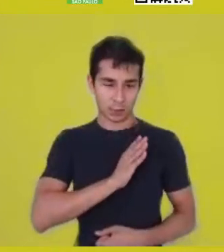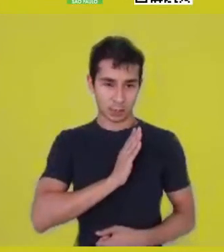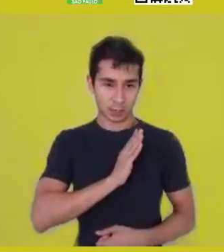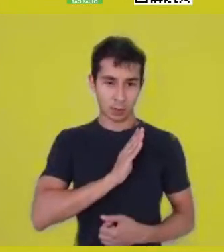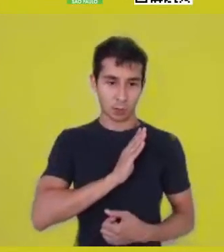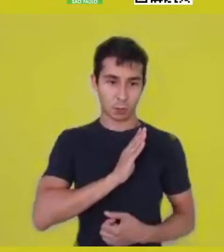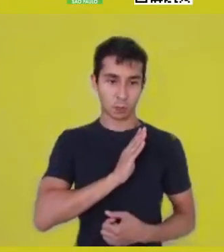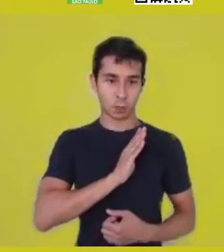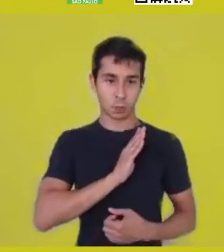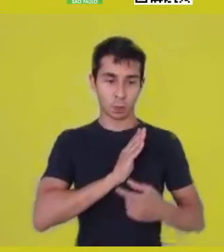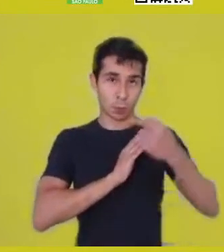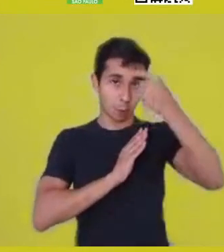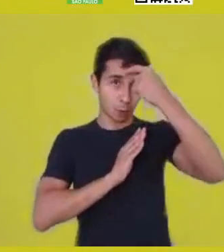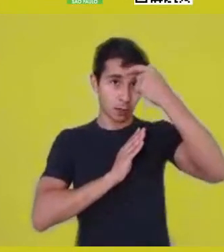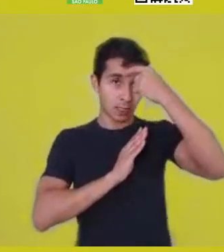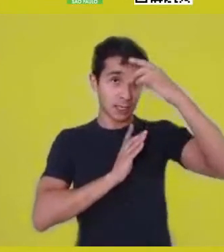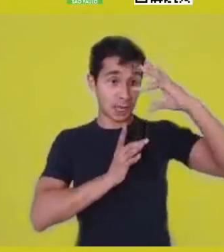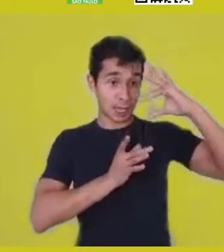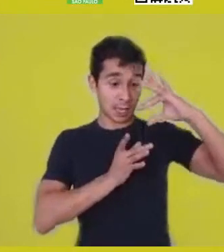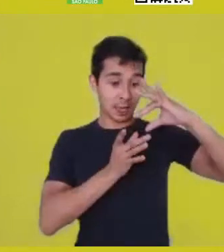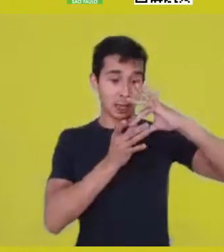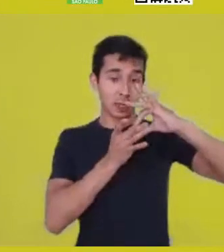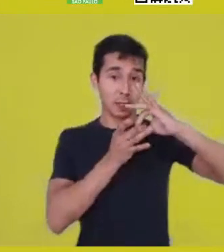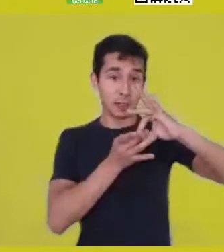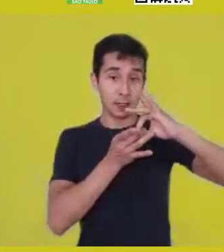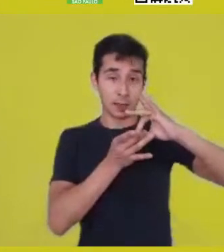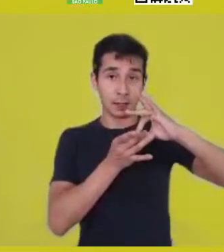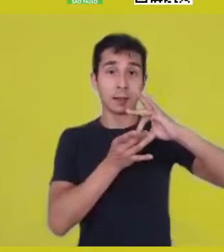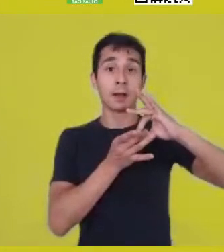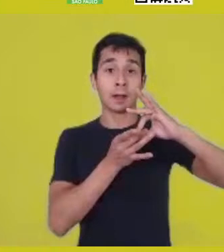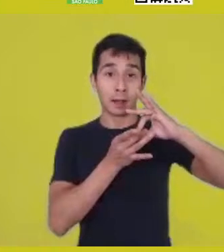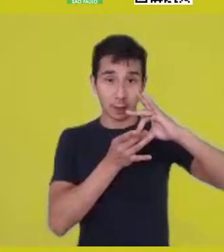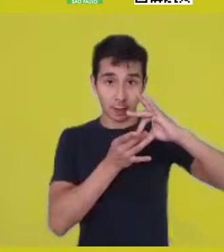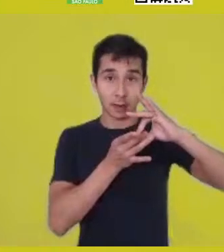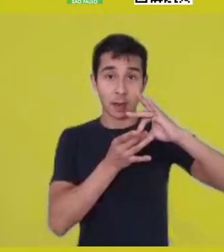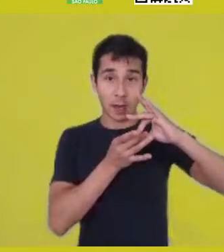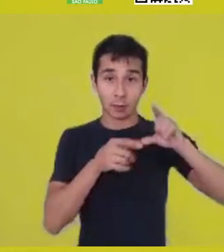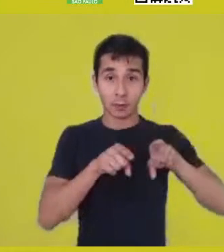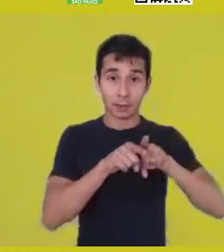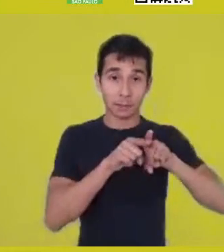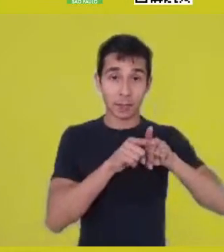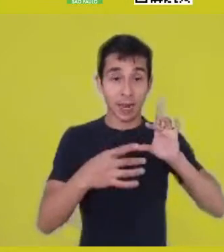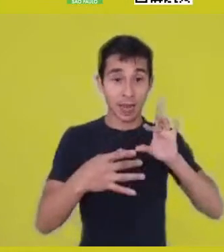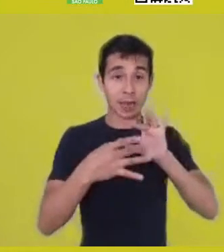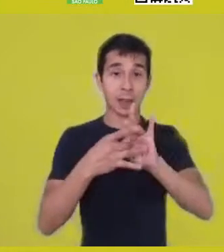comes back to this collective understanding which is something that always permeated relationships.